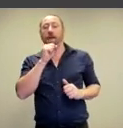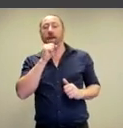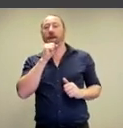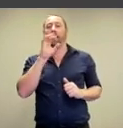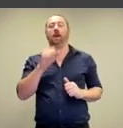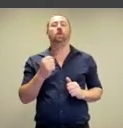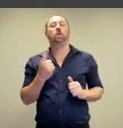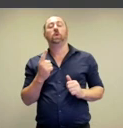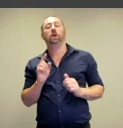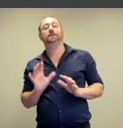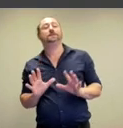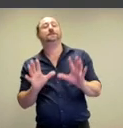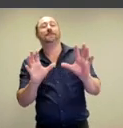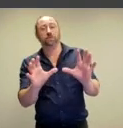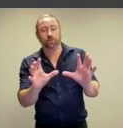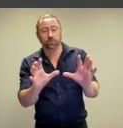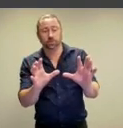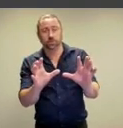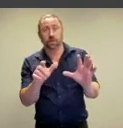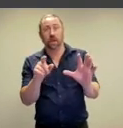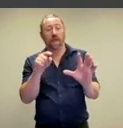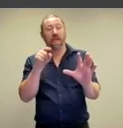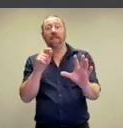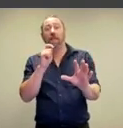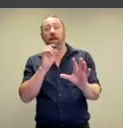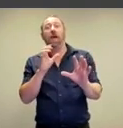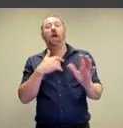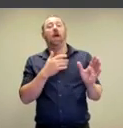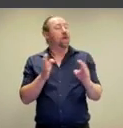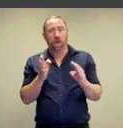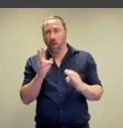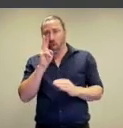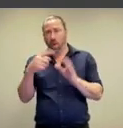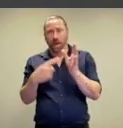photograph that the man doing the touching then becomes the